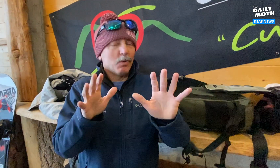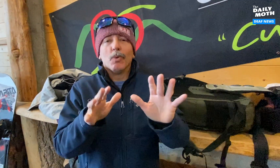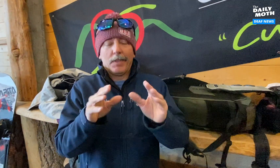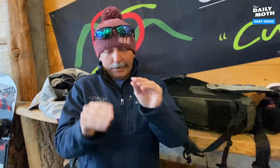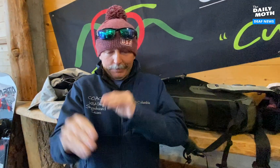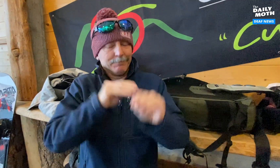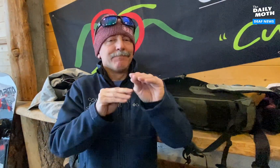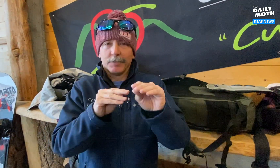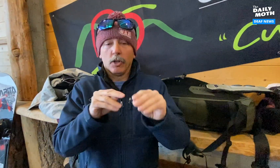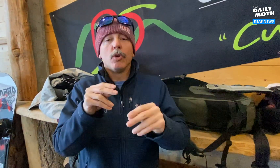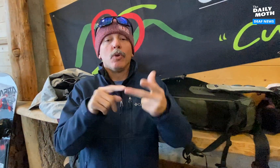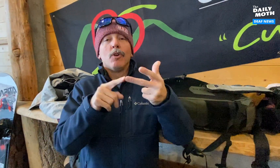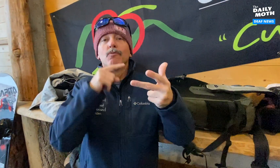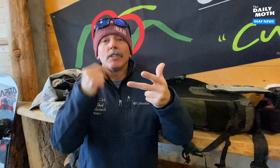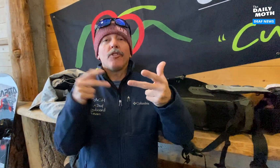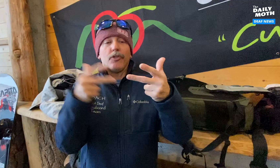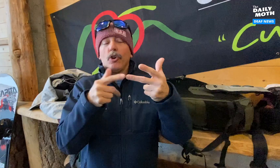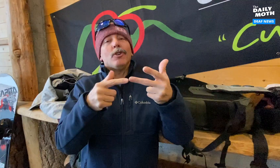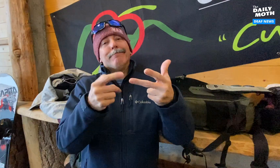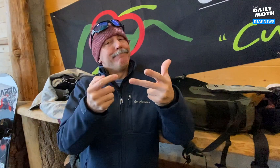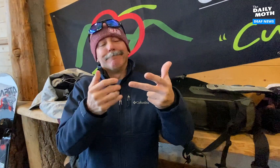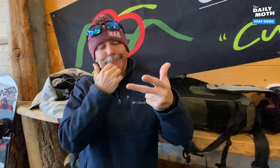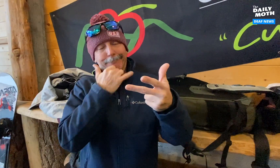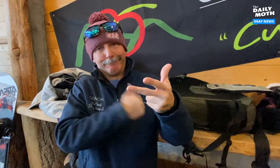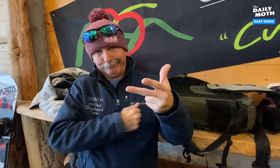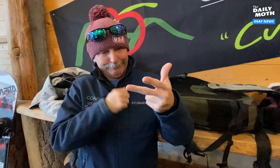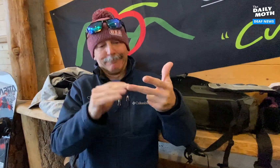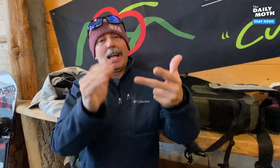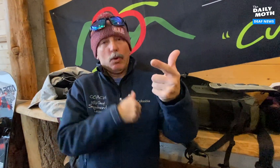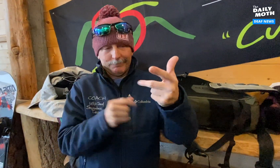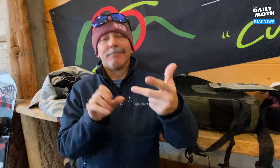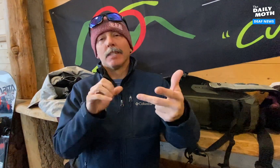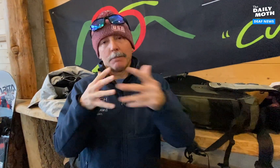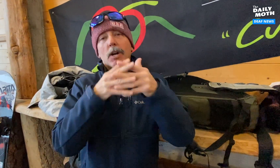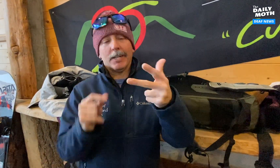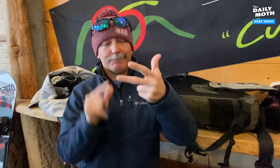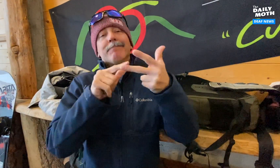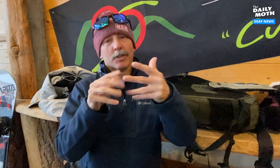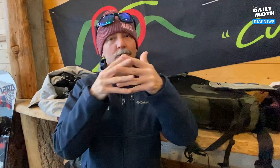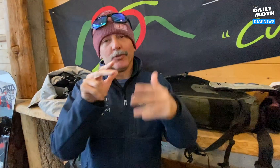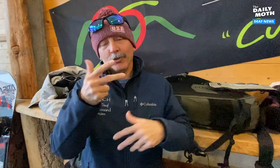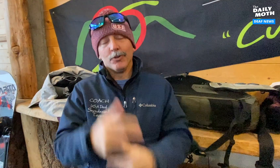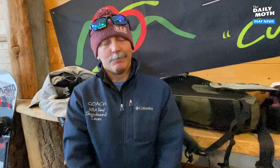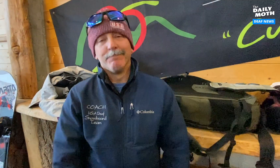So, it the “original” third-place finisher was removed and the American moved to take the spot.